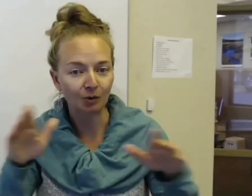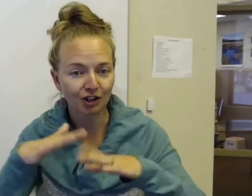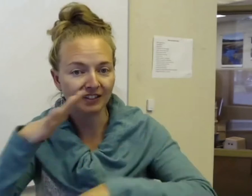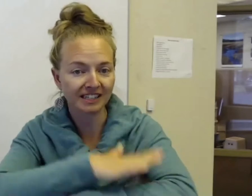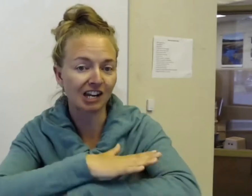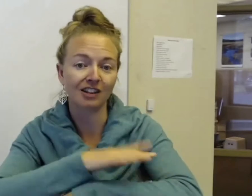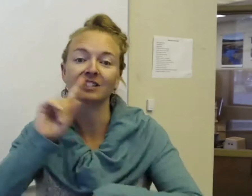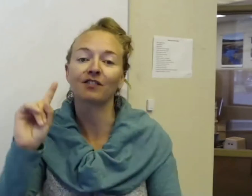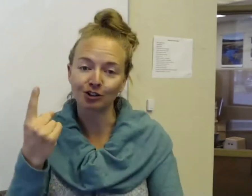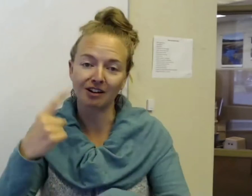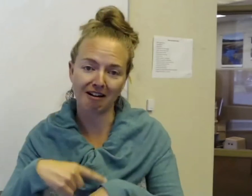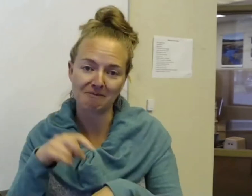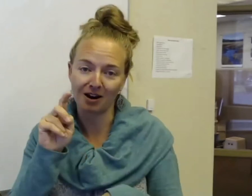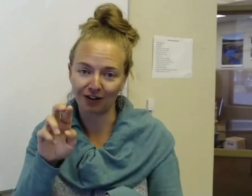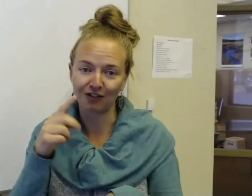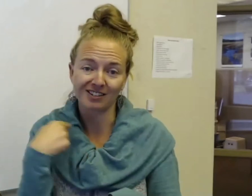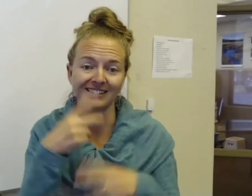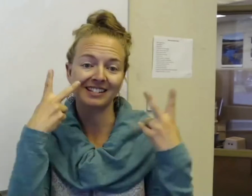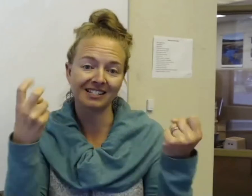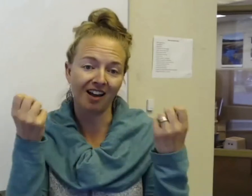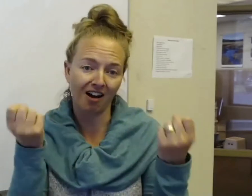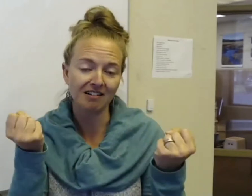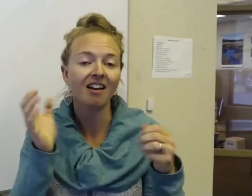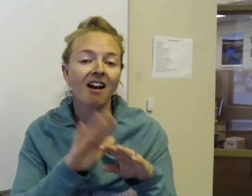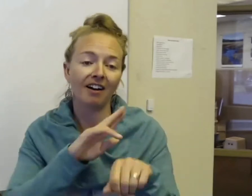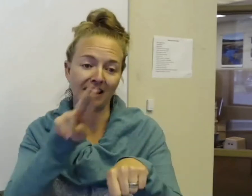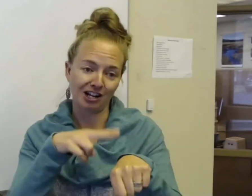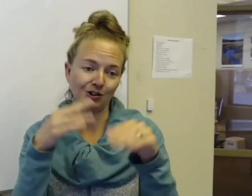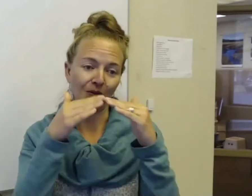on the stage and that's the first time ever for us to see sign on the national level.